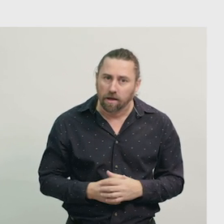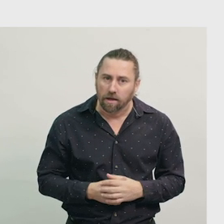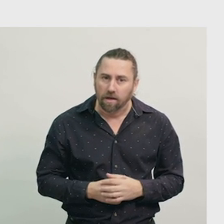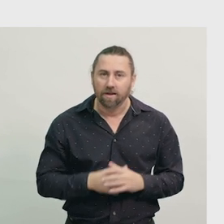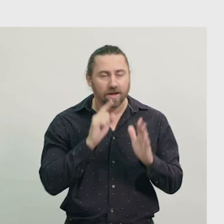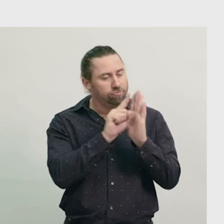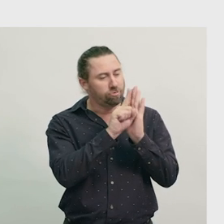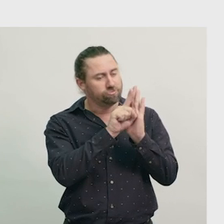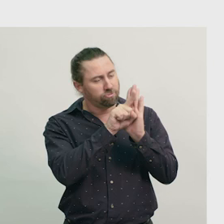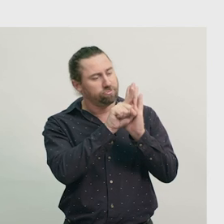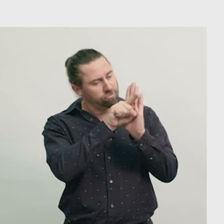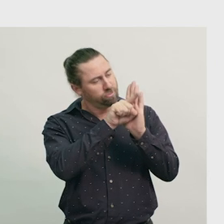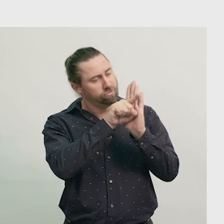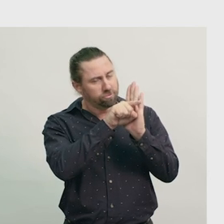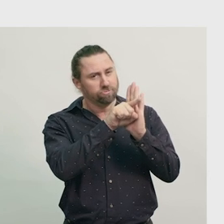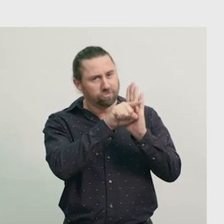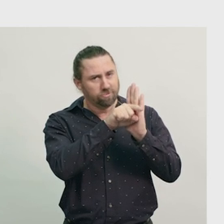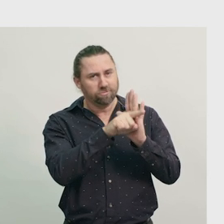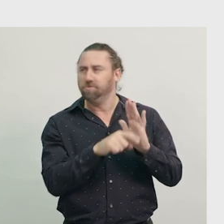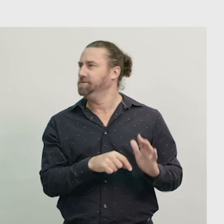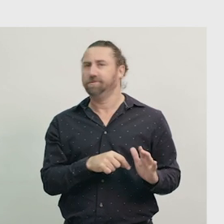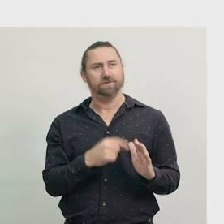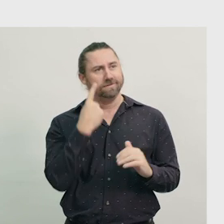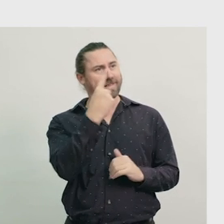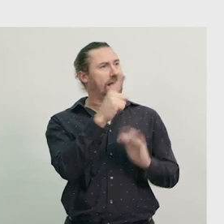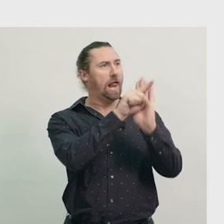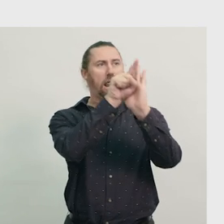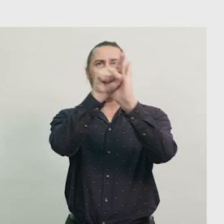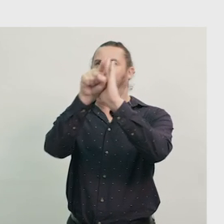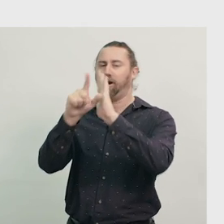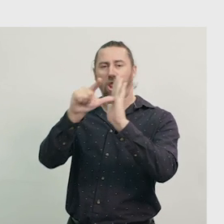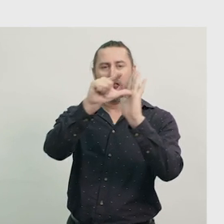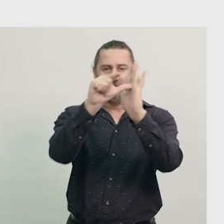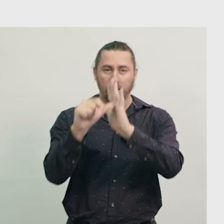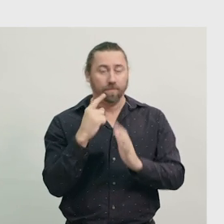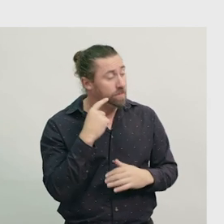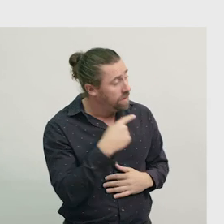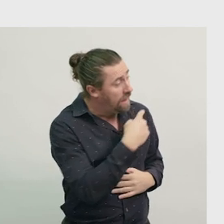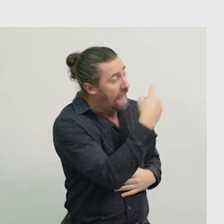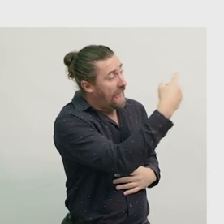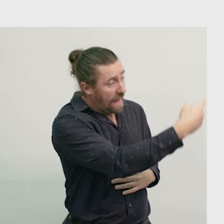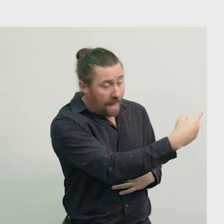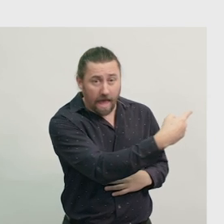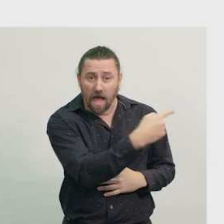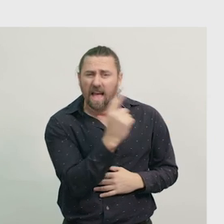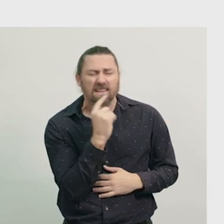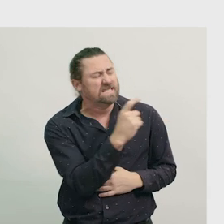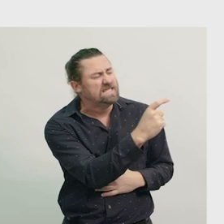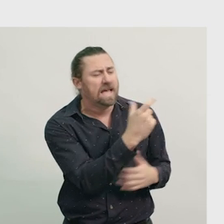Tick-tock, tick-tock, tick-tock. I can hear those clocks again. Here is our analogue clock, and another clock next to it,